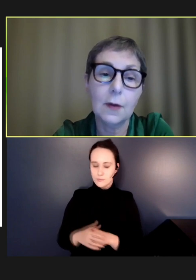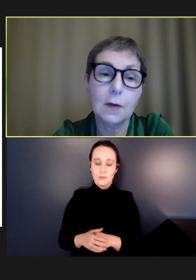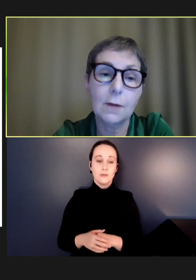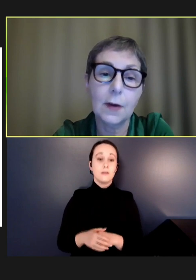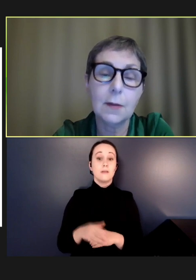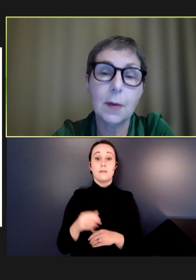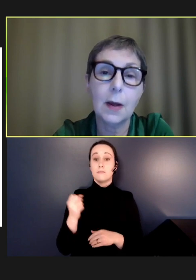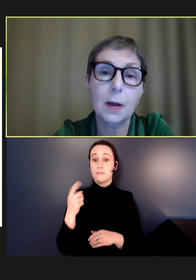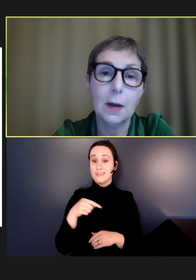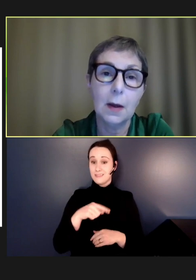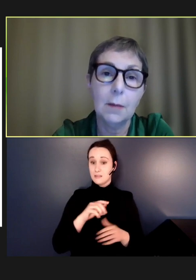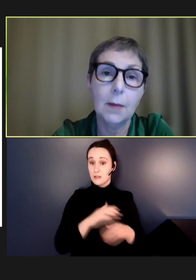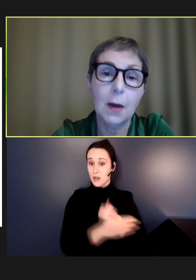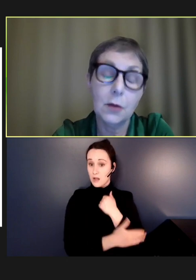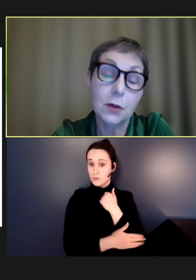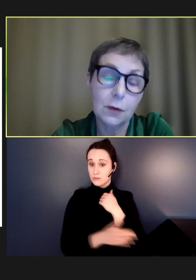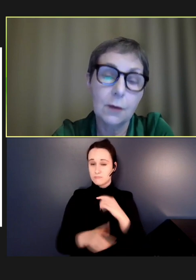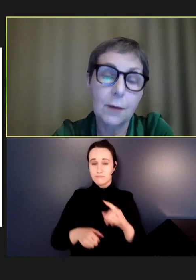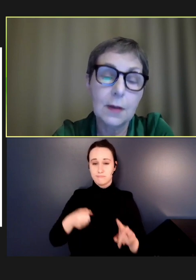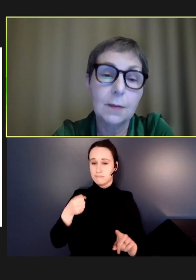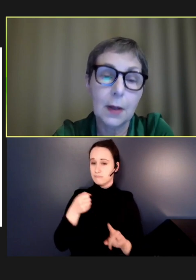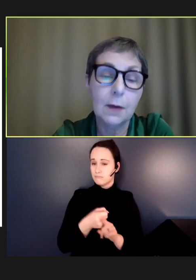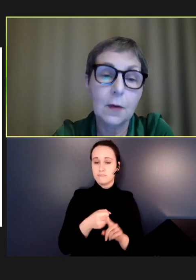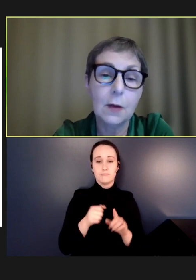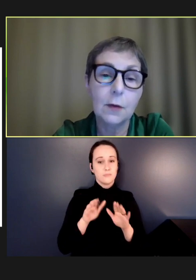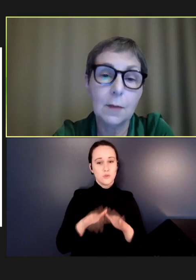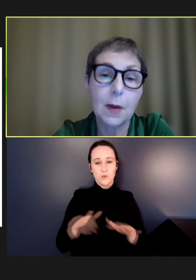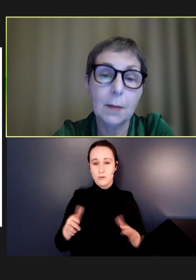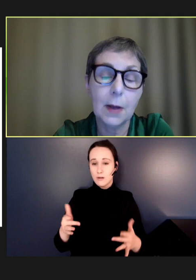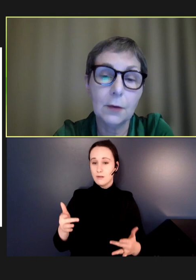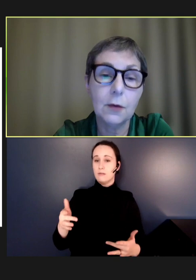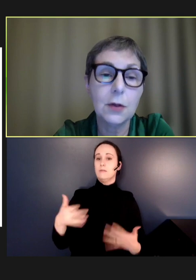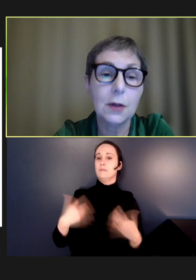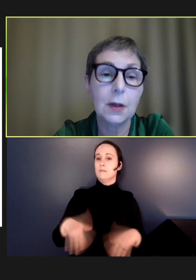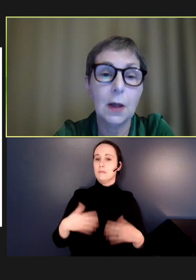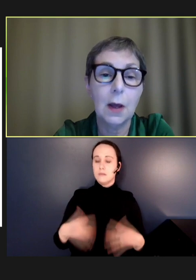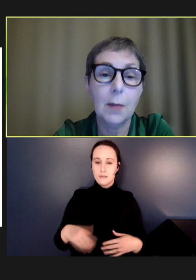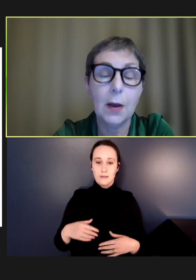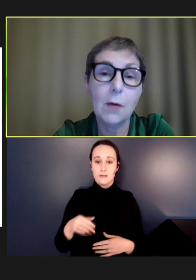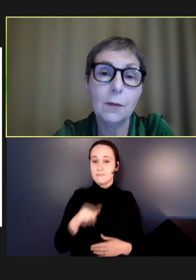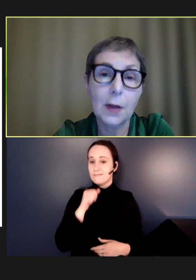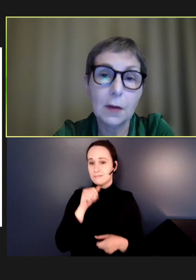are affected by -- children are affected in those countries by malnutrition, by conflict,